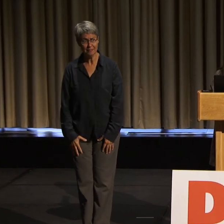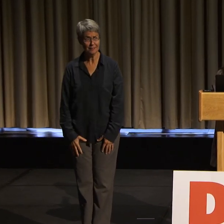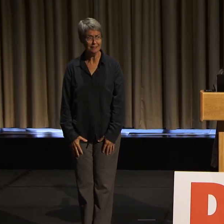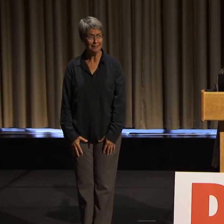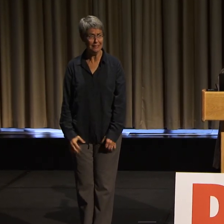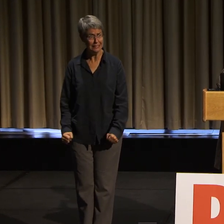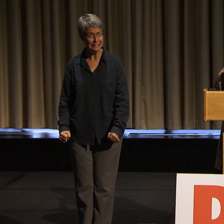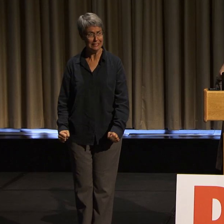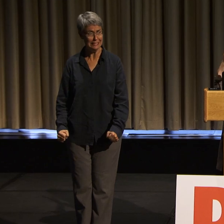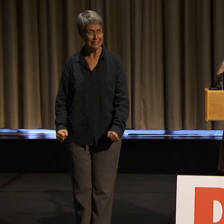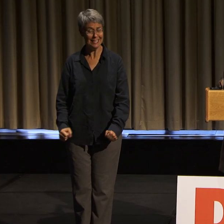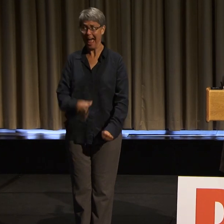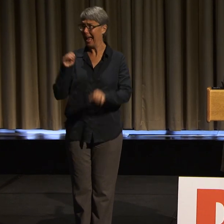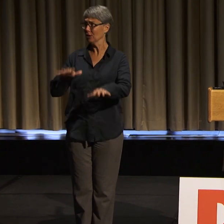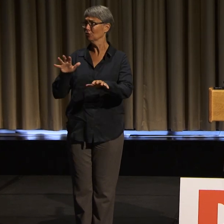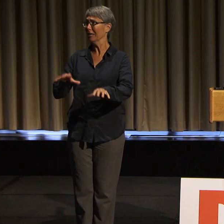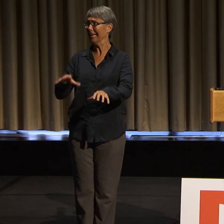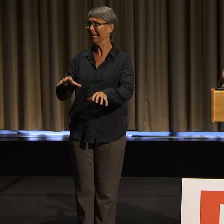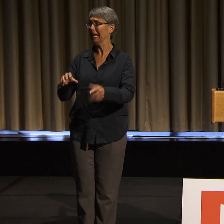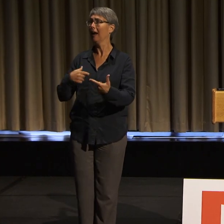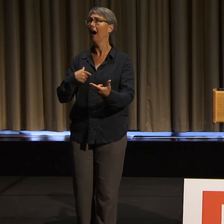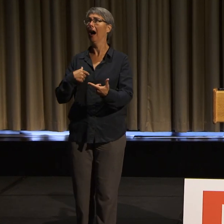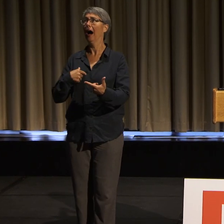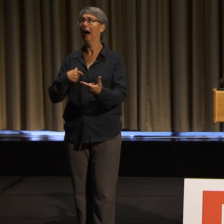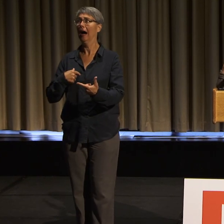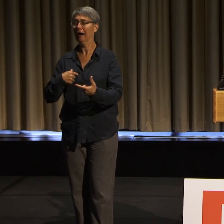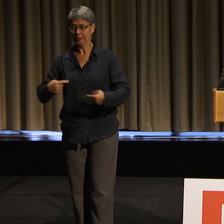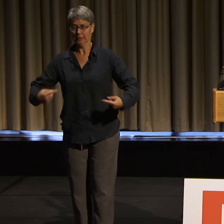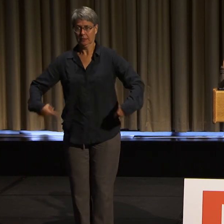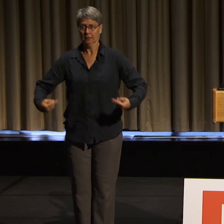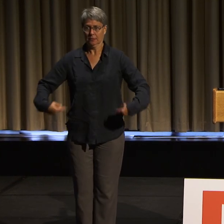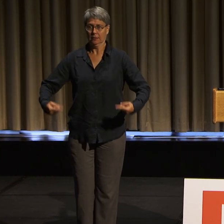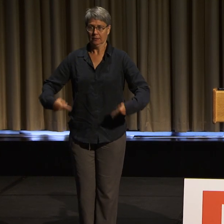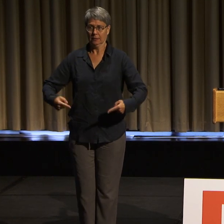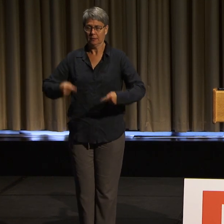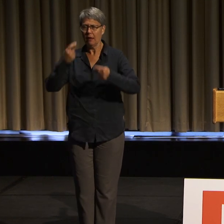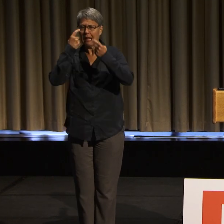And it was raining, and I was like in my wheelchair, my glasses were getting rained on.